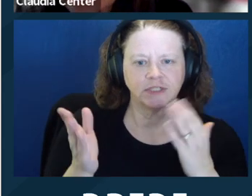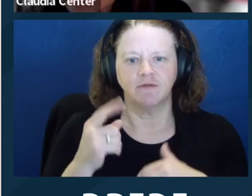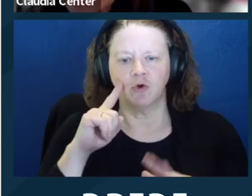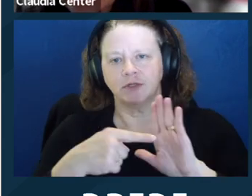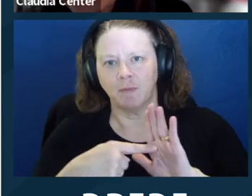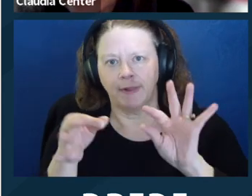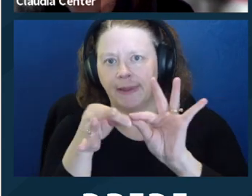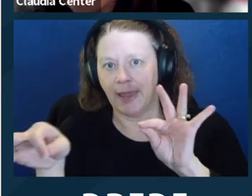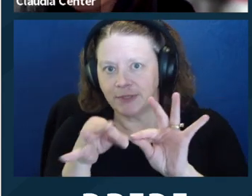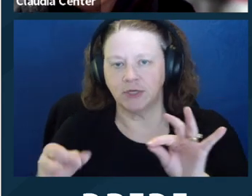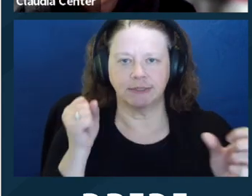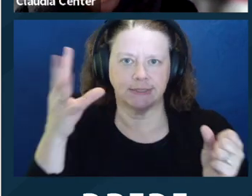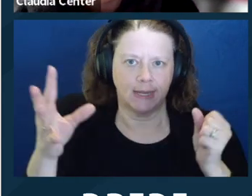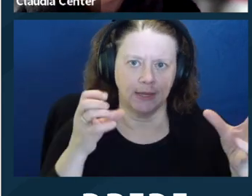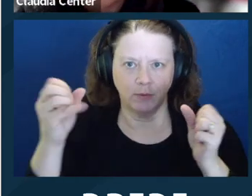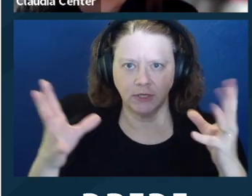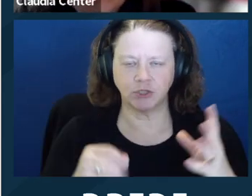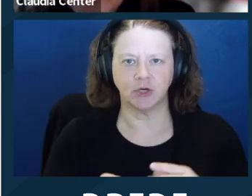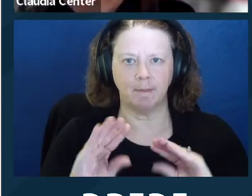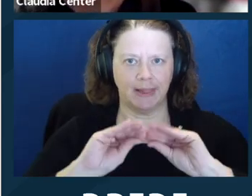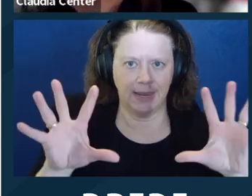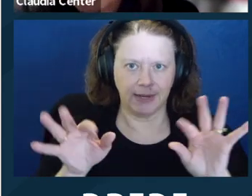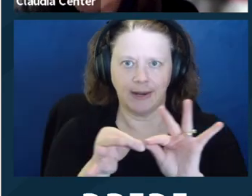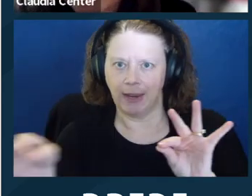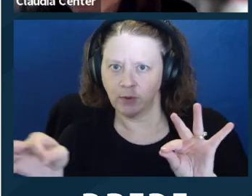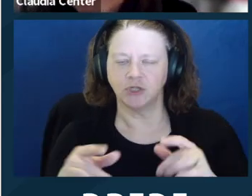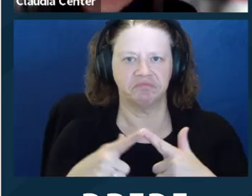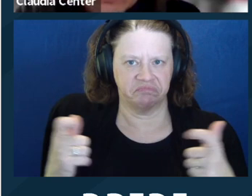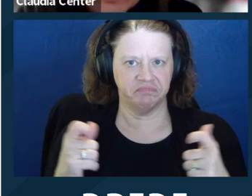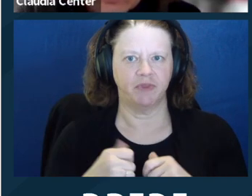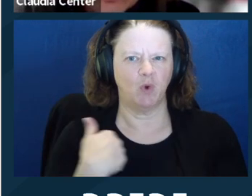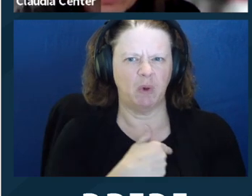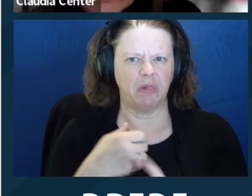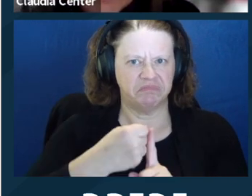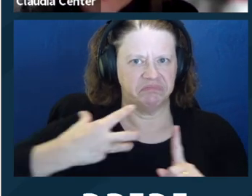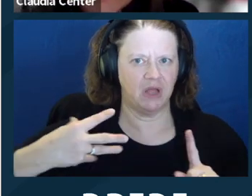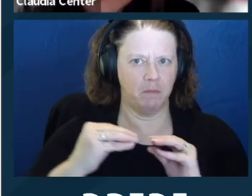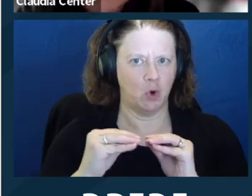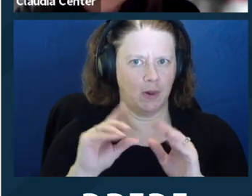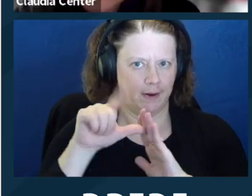Title II entities in Section 504 entities must meat a standard called Program Access